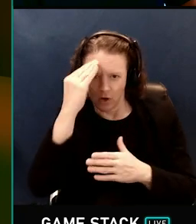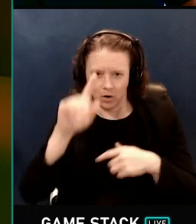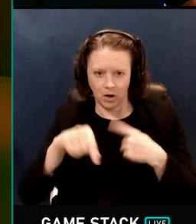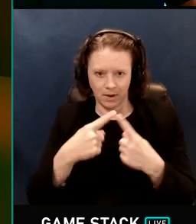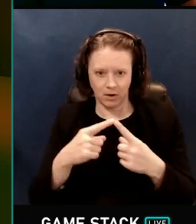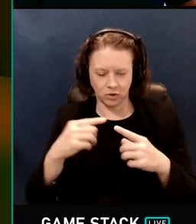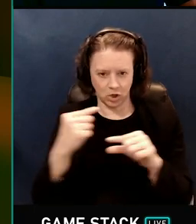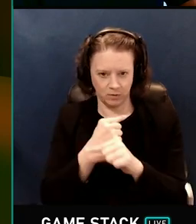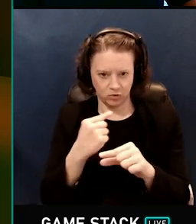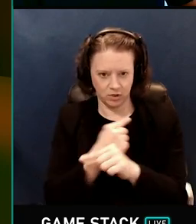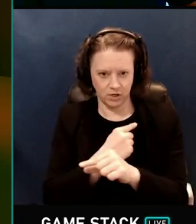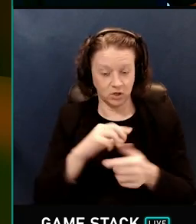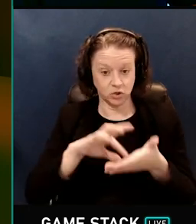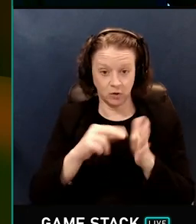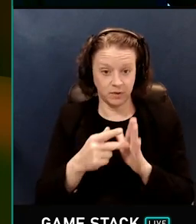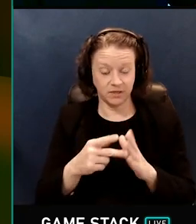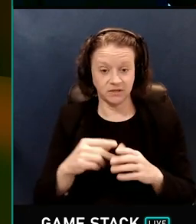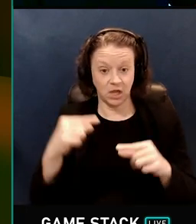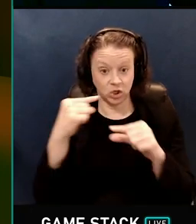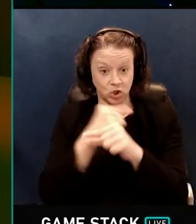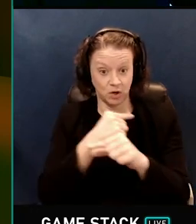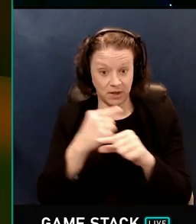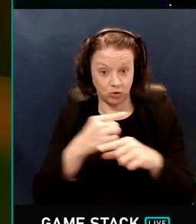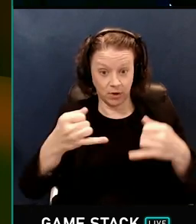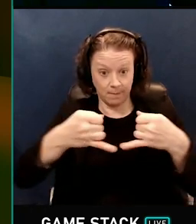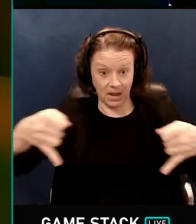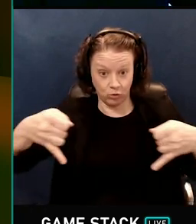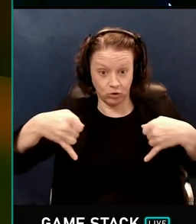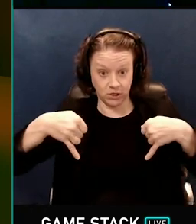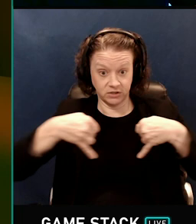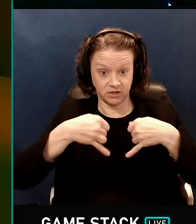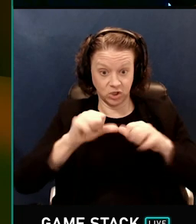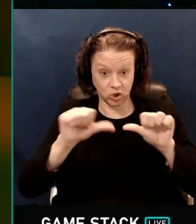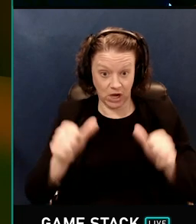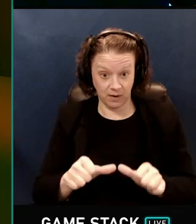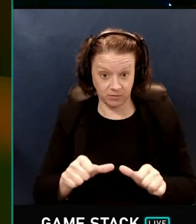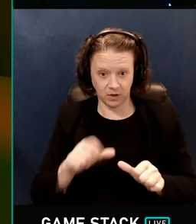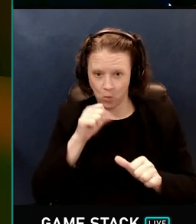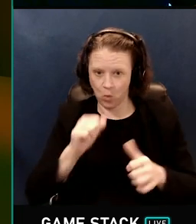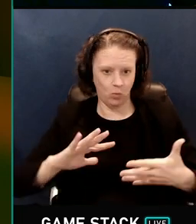so it won't blur across geometric boundaries.